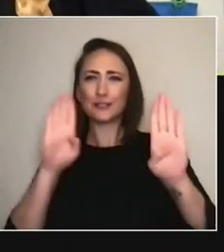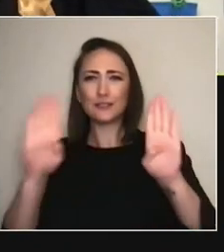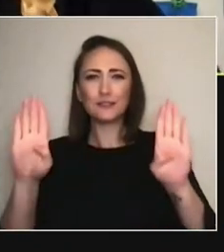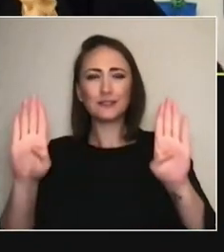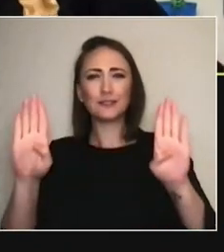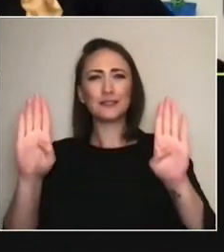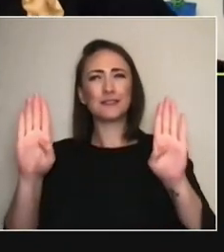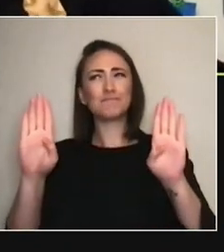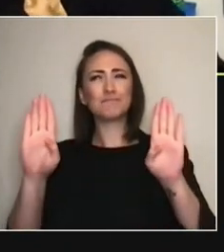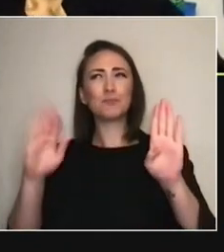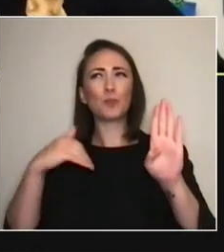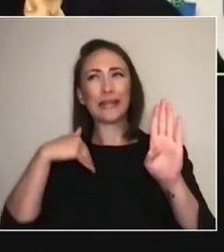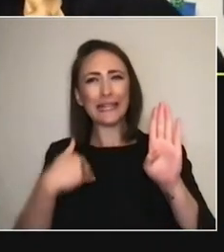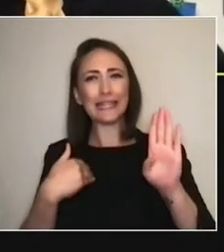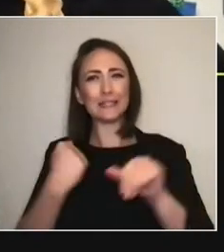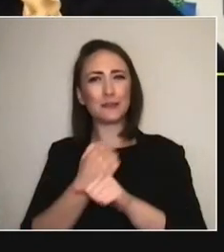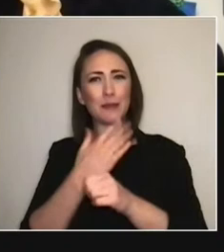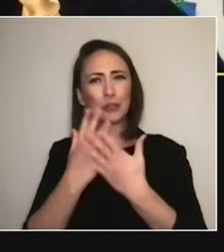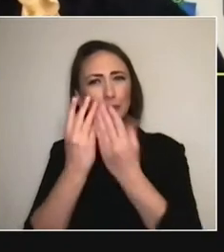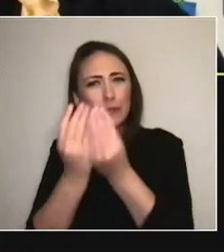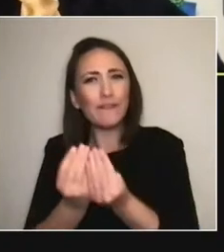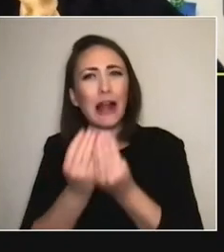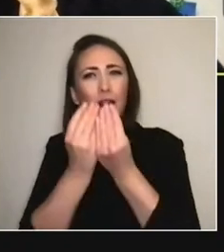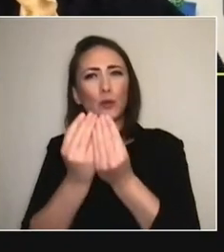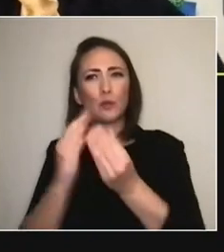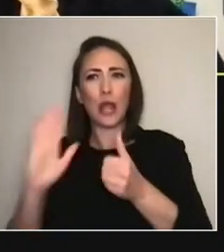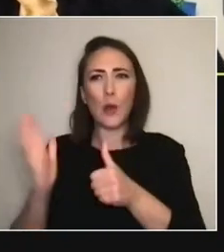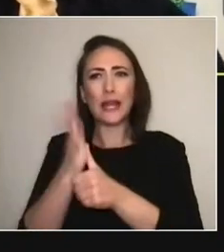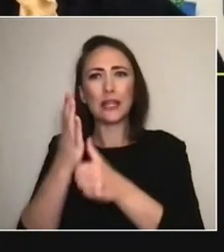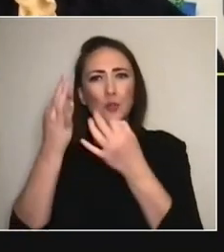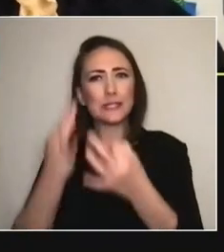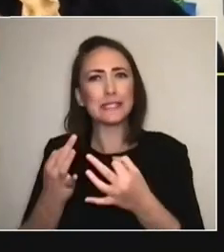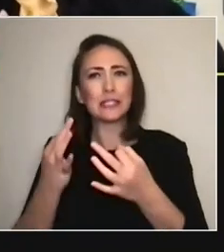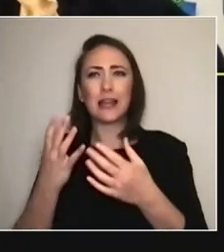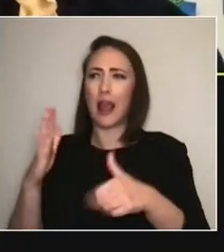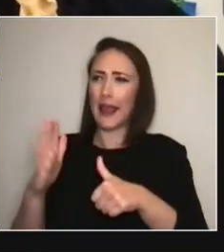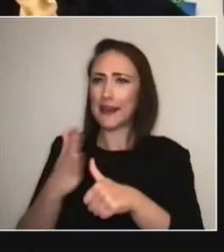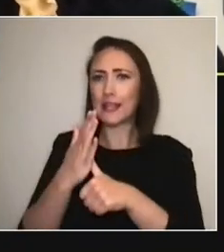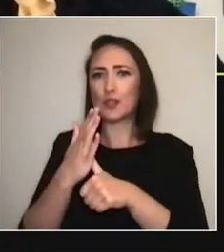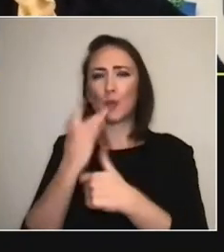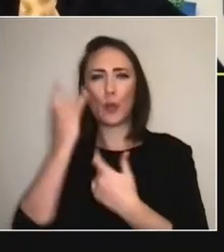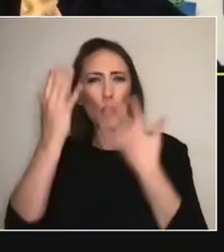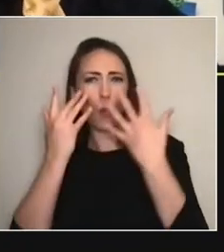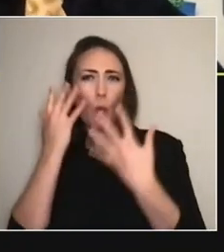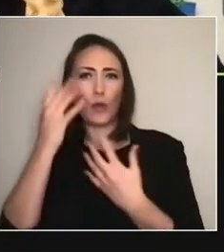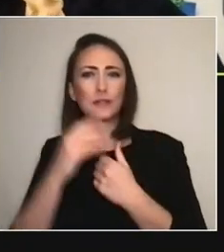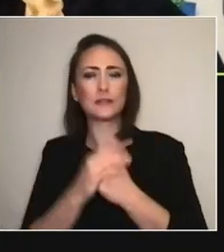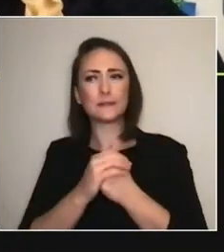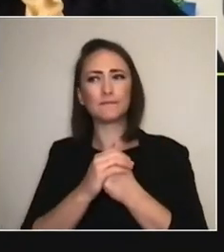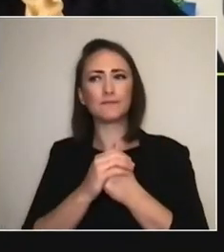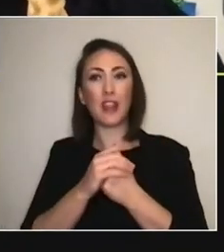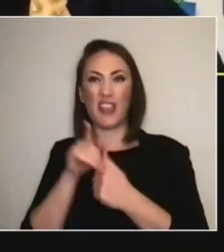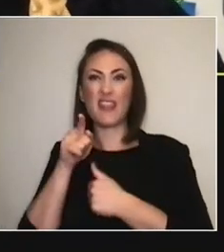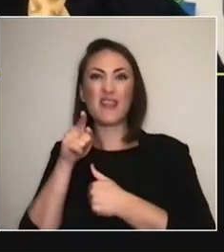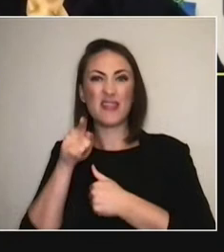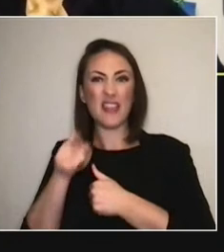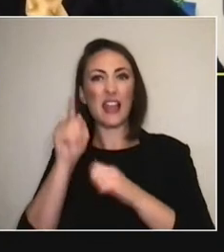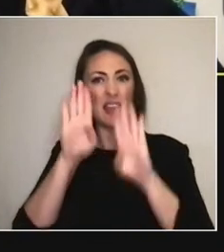So I think it's just something that we approach as we go. I think with that specific exhibition, it was clear